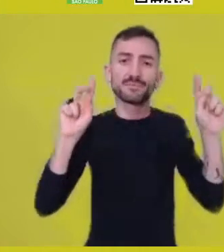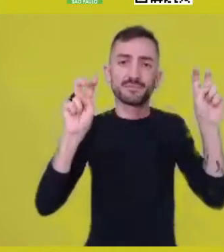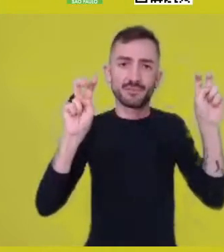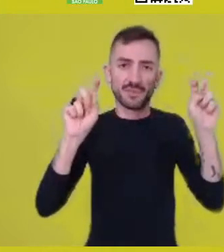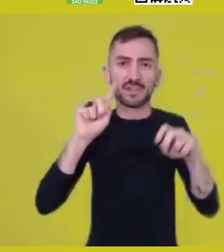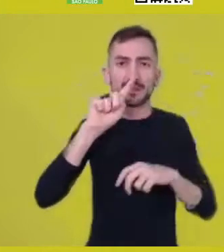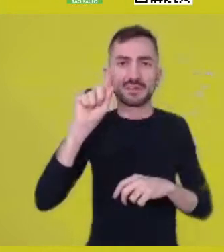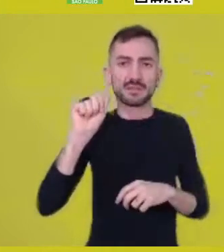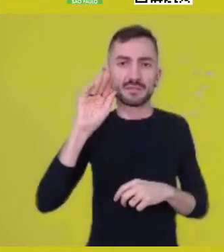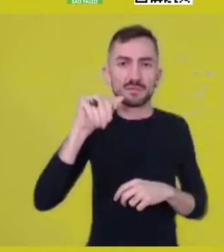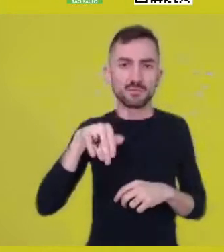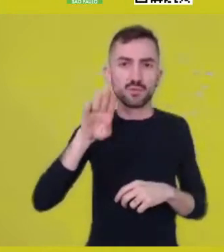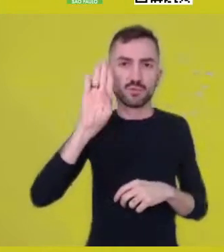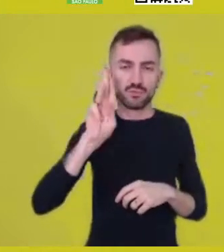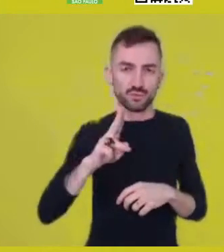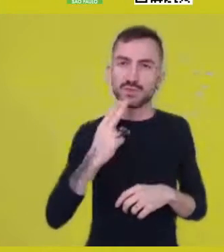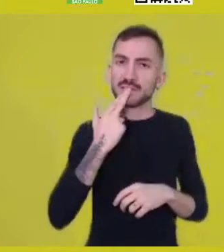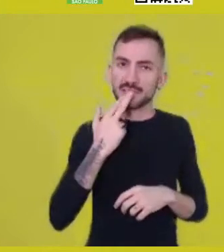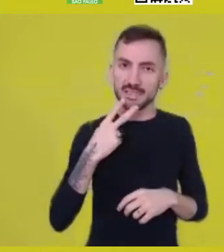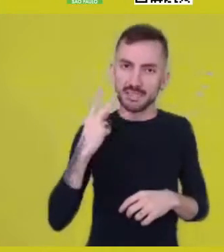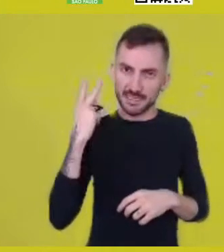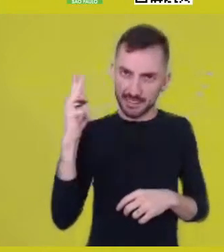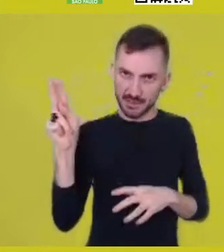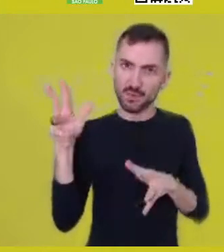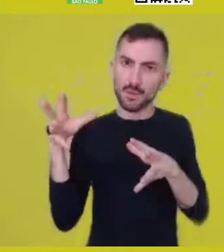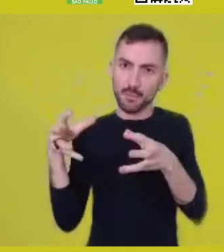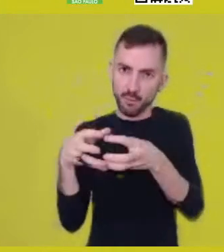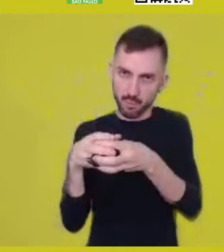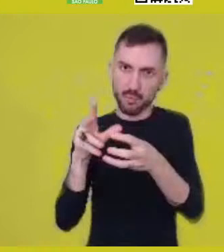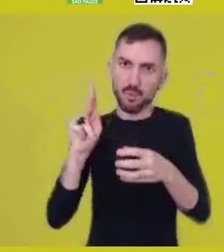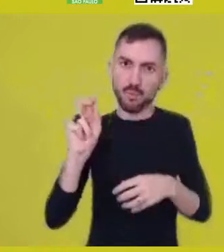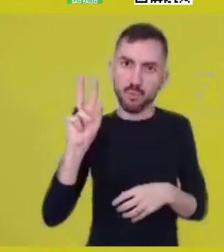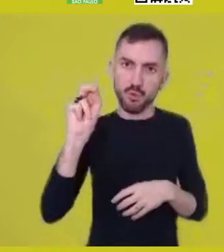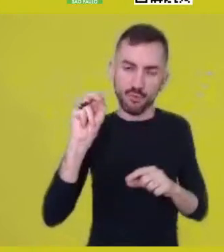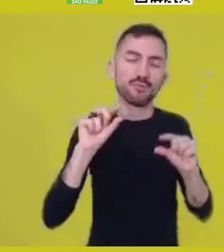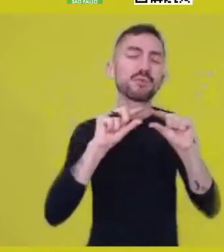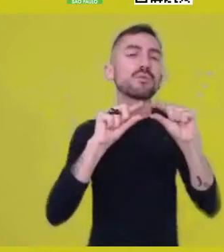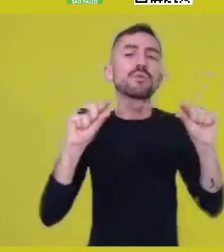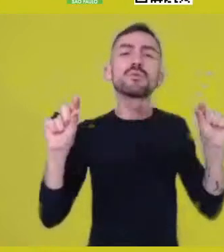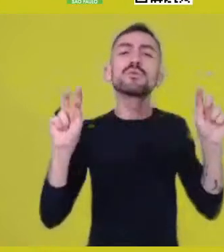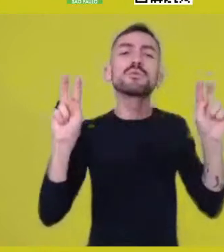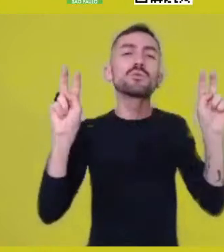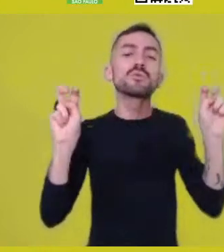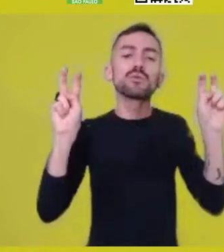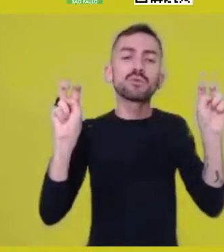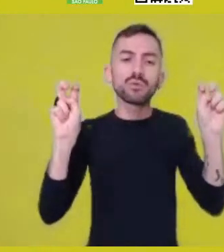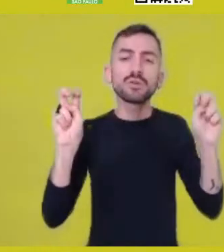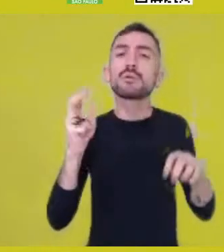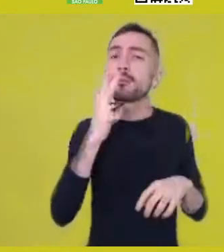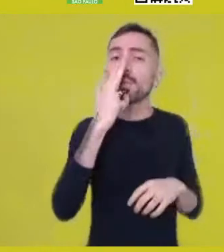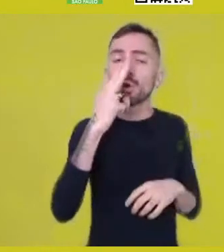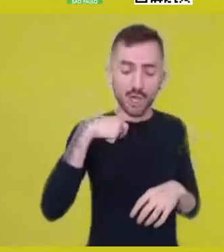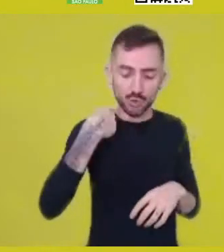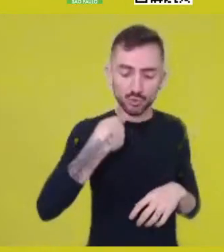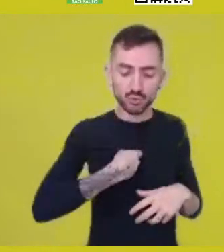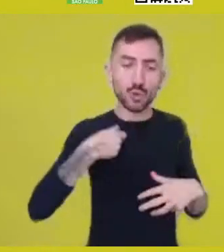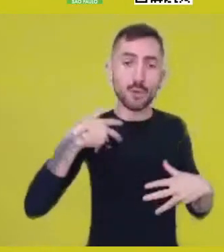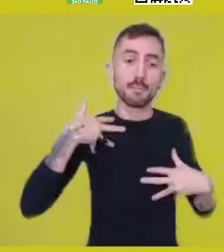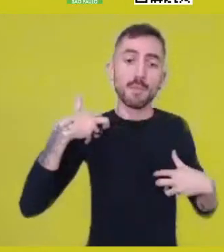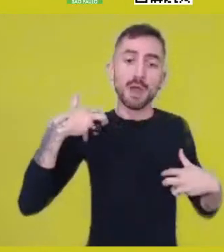which says, “I am like a female monkey: I don’t procreate in slavery.”